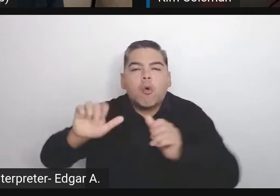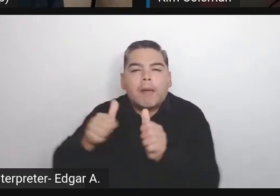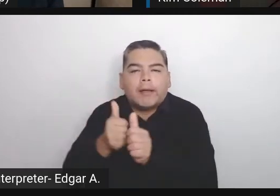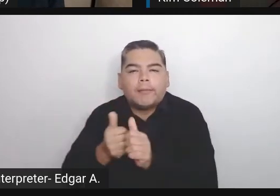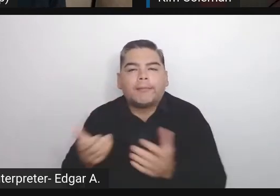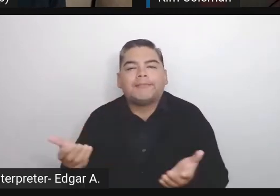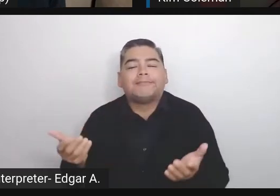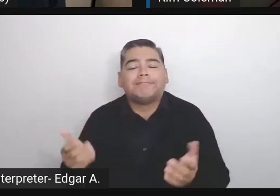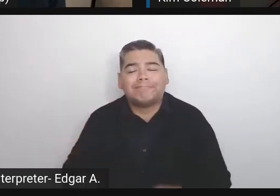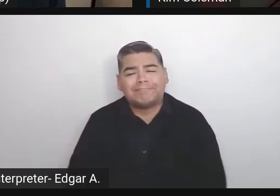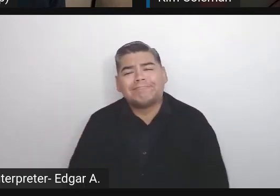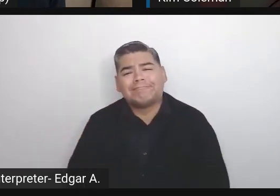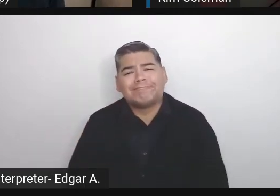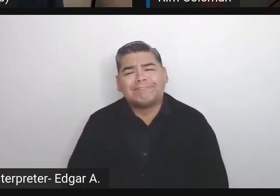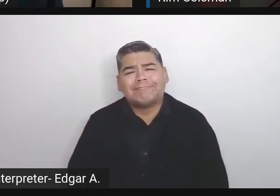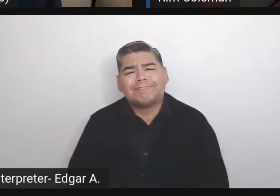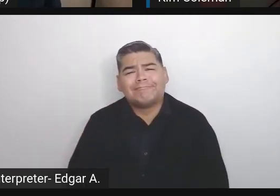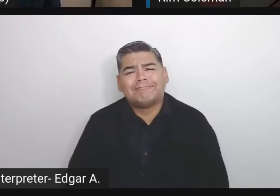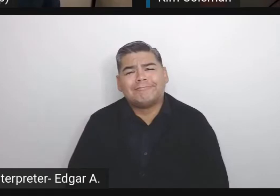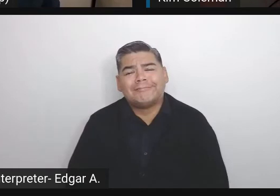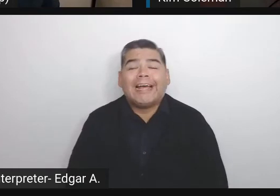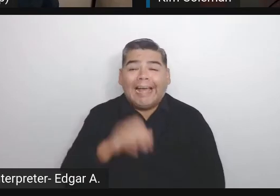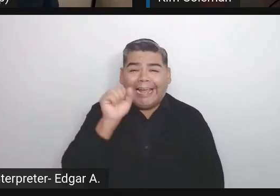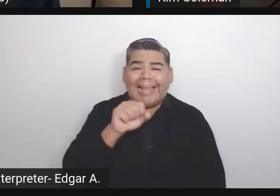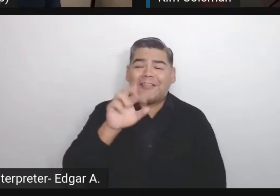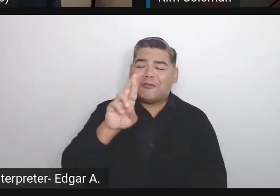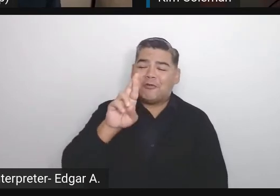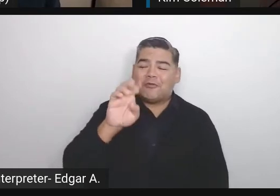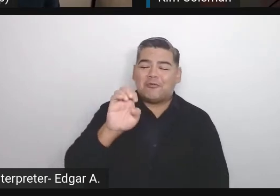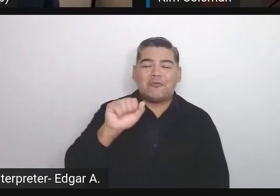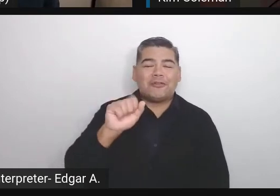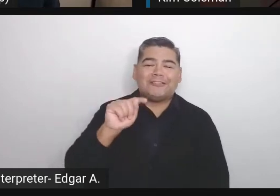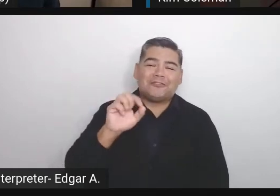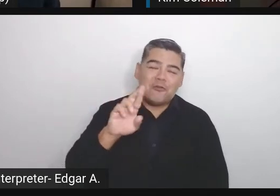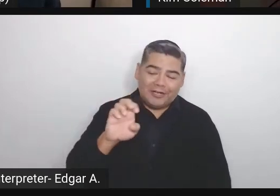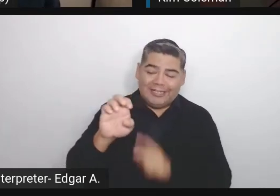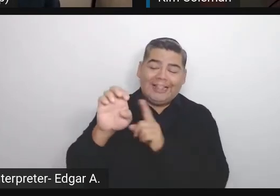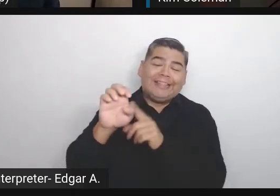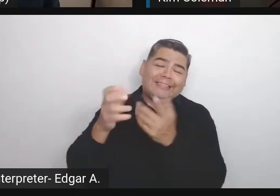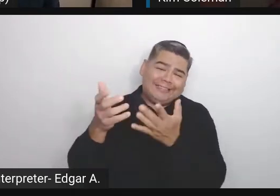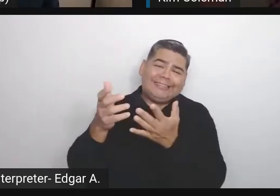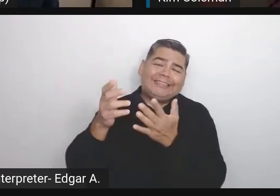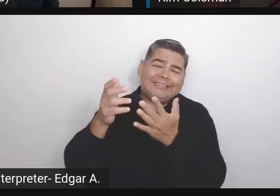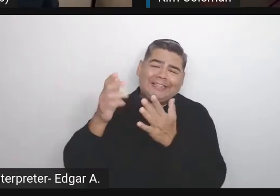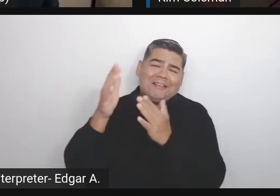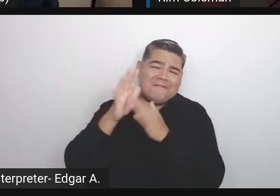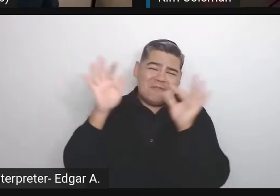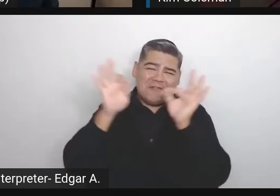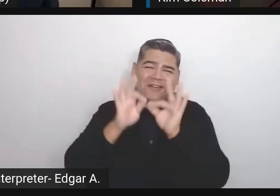Can you restore? That is key. That is a super key. We do have a question from Norburn.